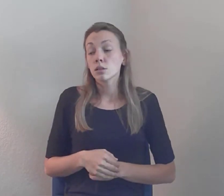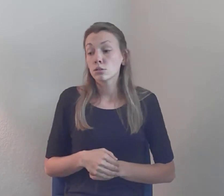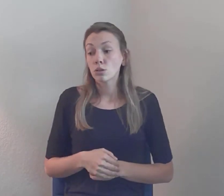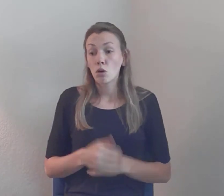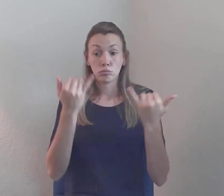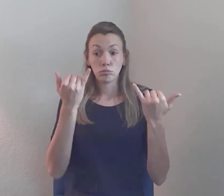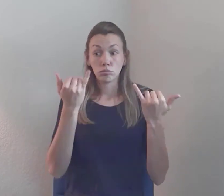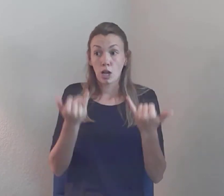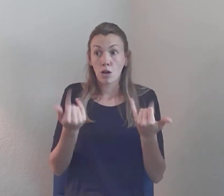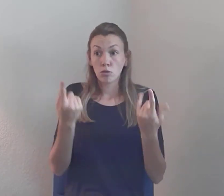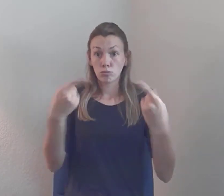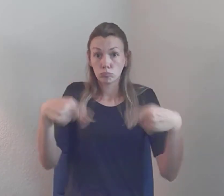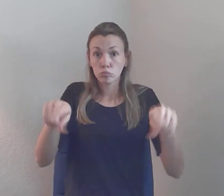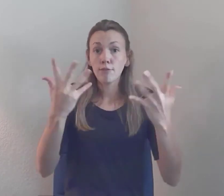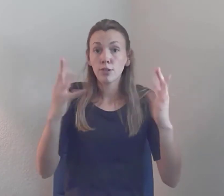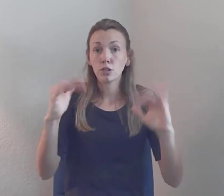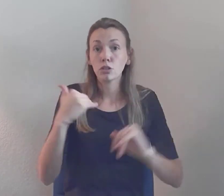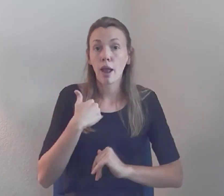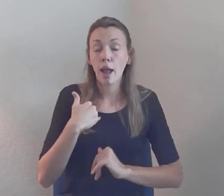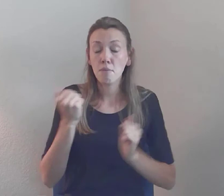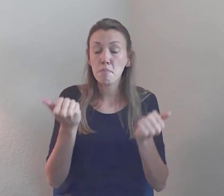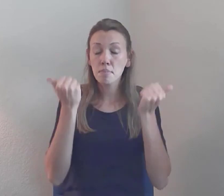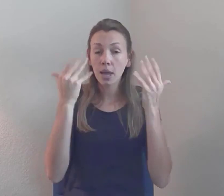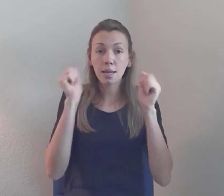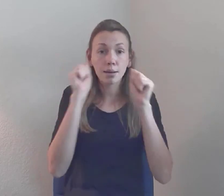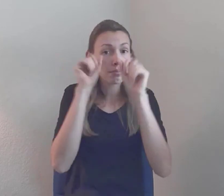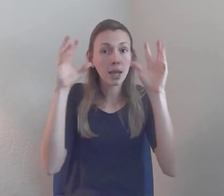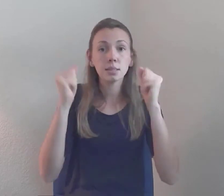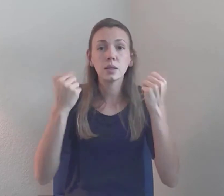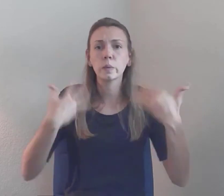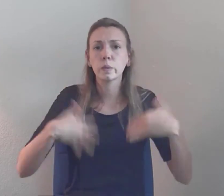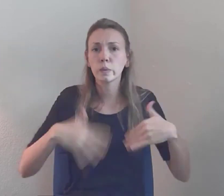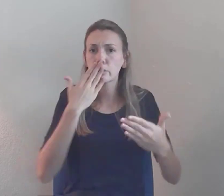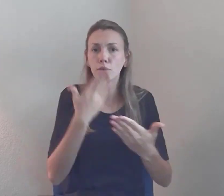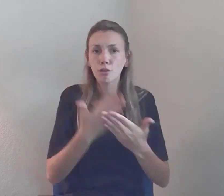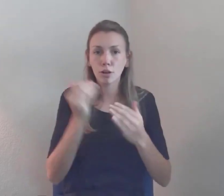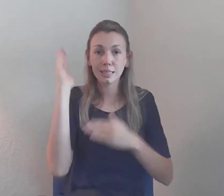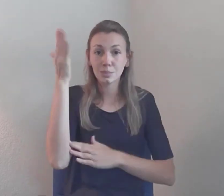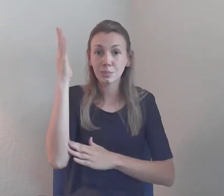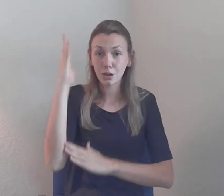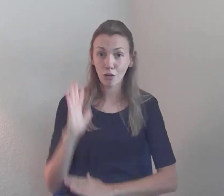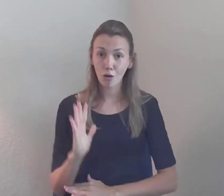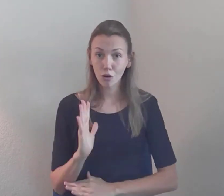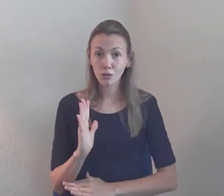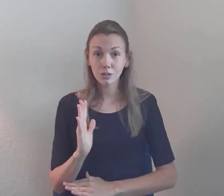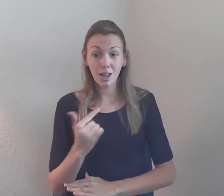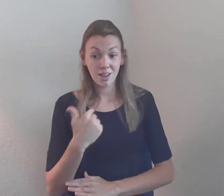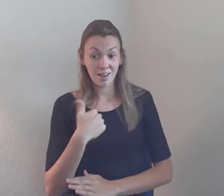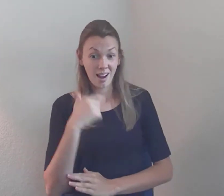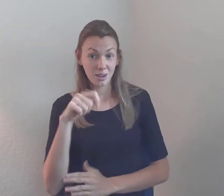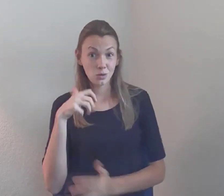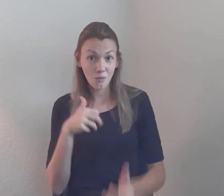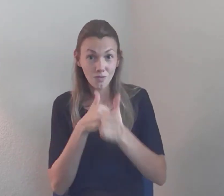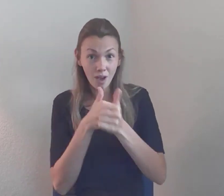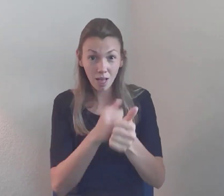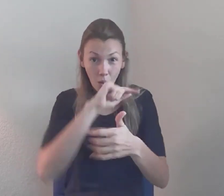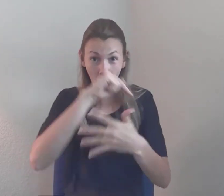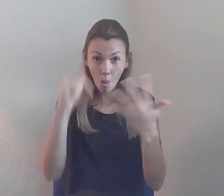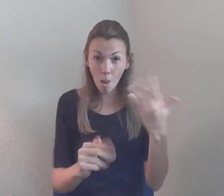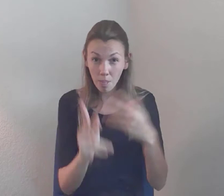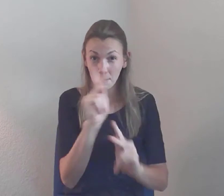follow that... On a Friday afternoon, at the end of the day... I'll give it my best shot... Think of the bright side,